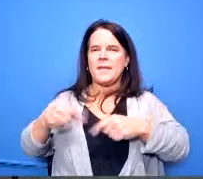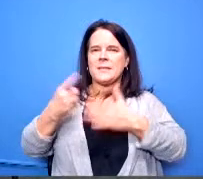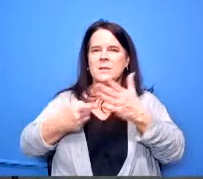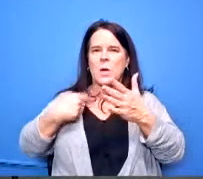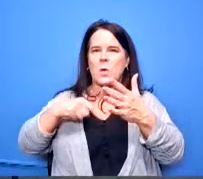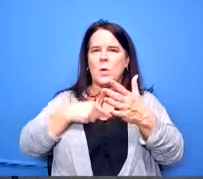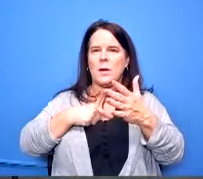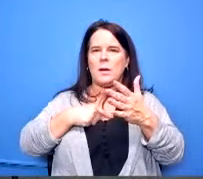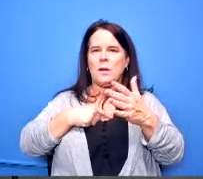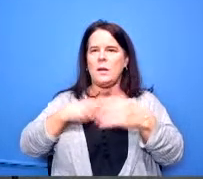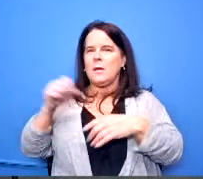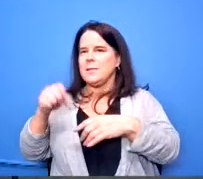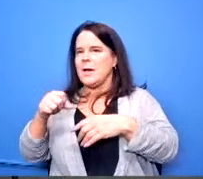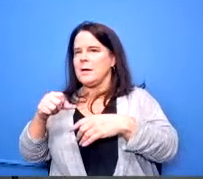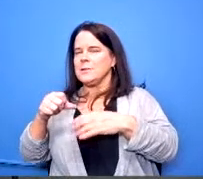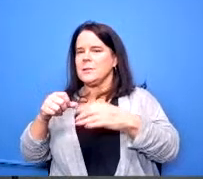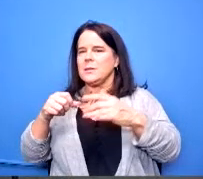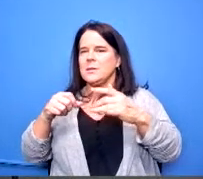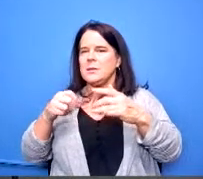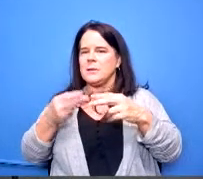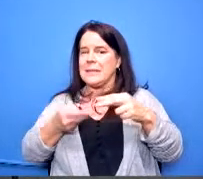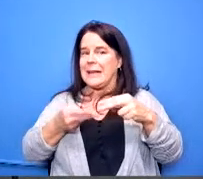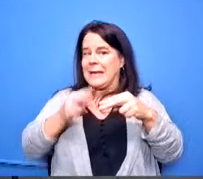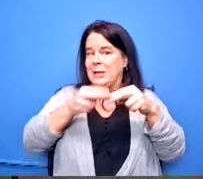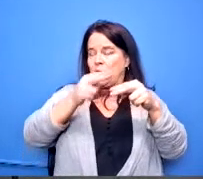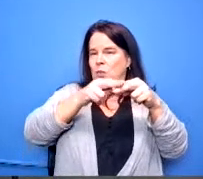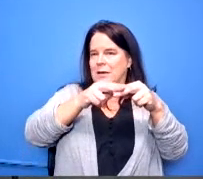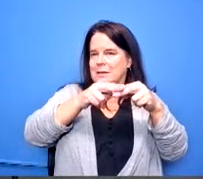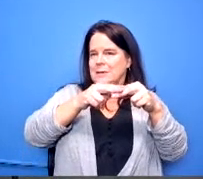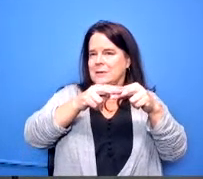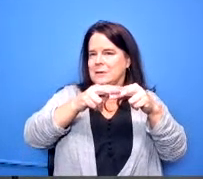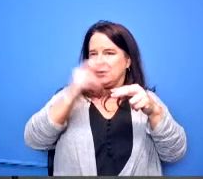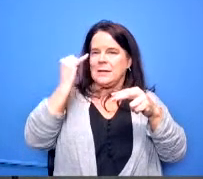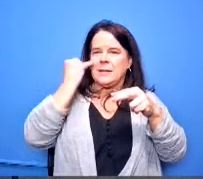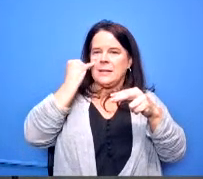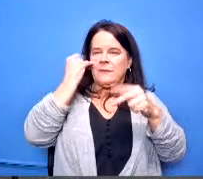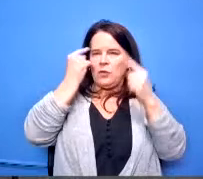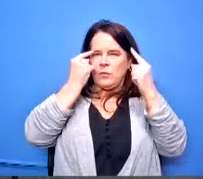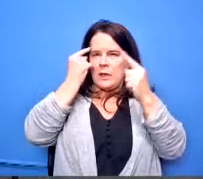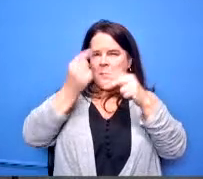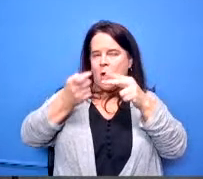so yeah so it would be an increase if you looked at the cost that we pay every year for the loan